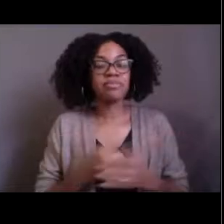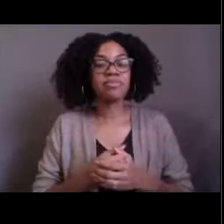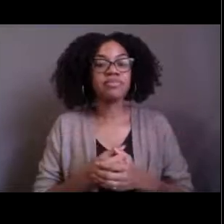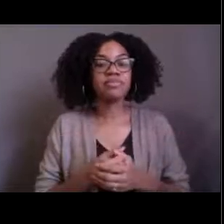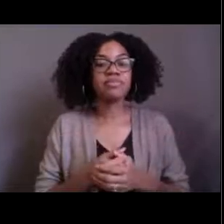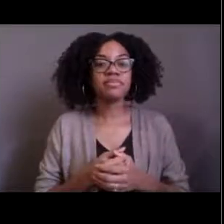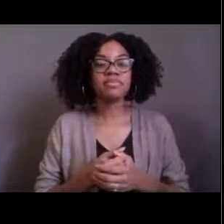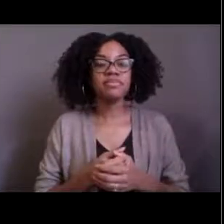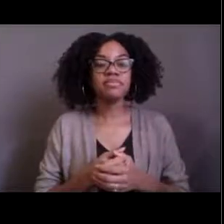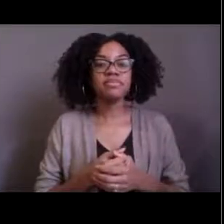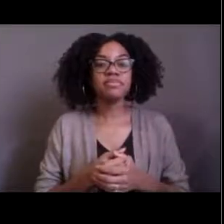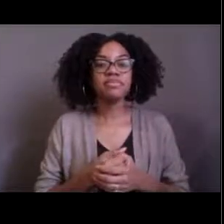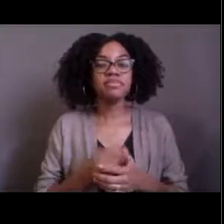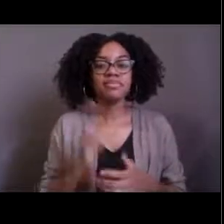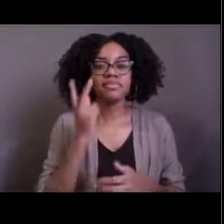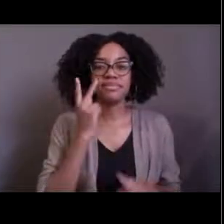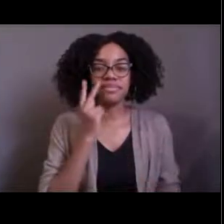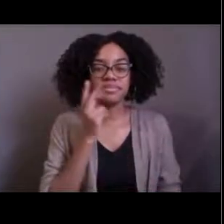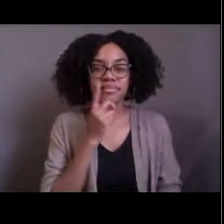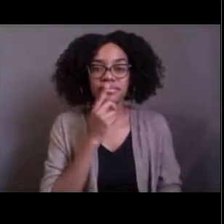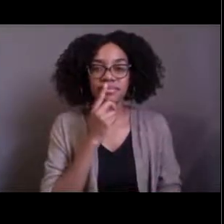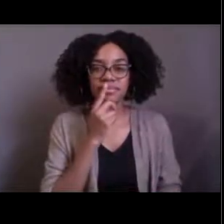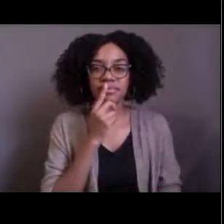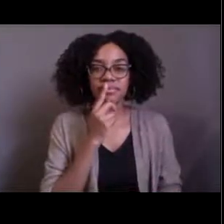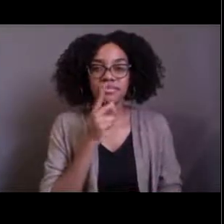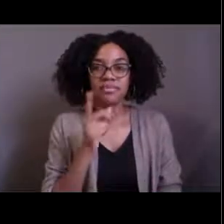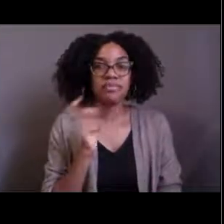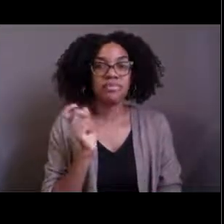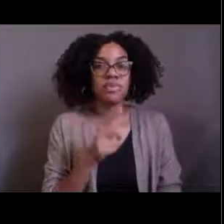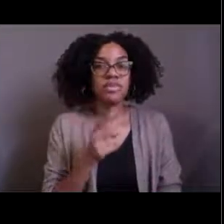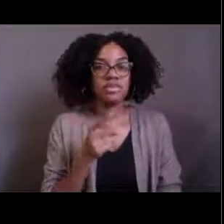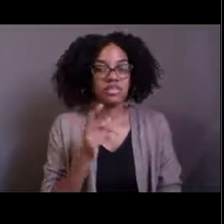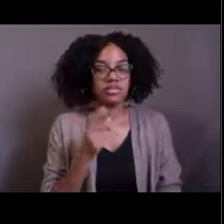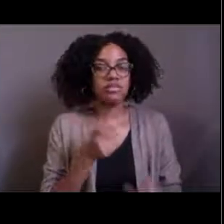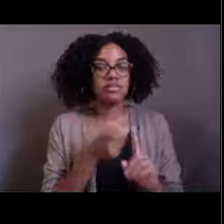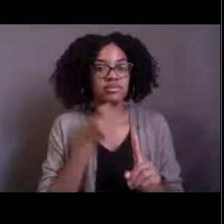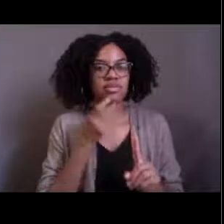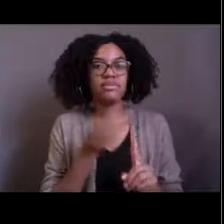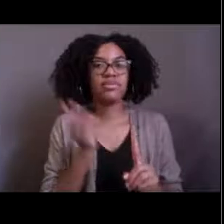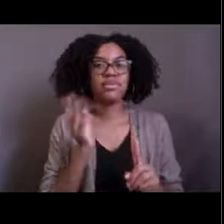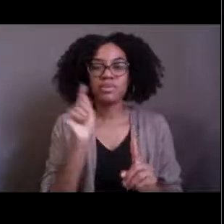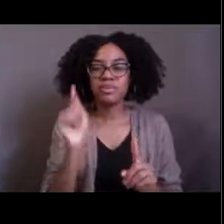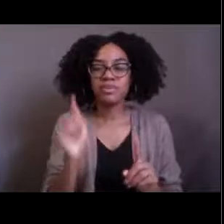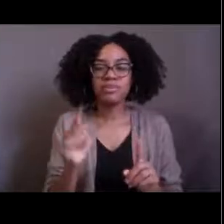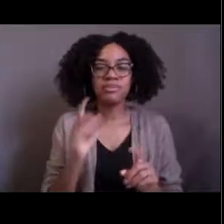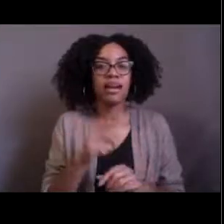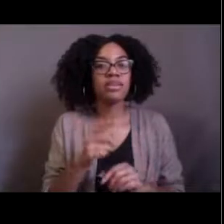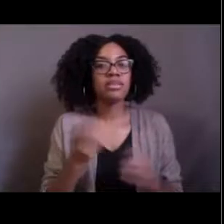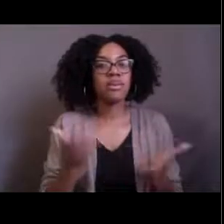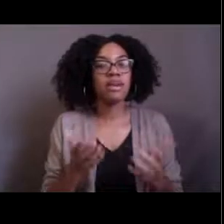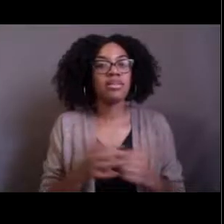So let's see. One question that a couple of people are asking, Teagan and Nolan.